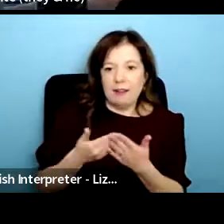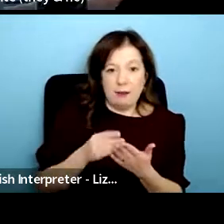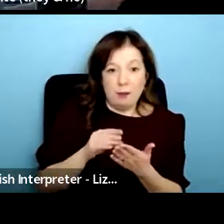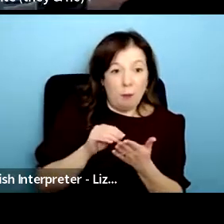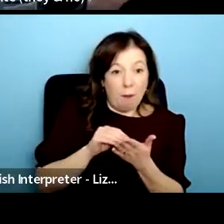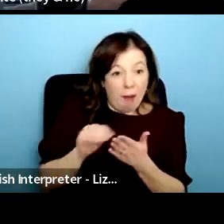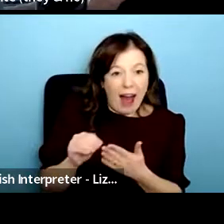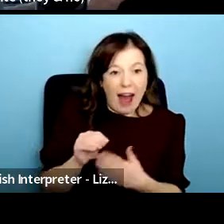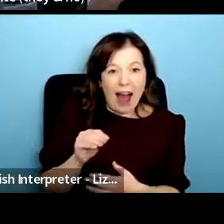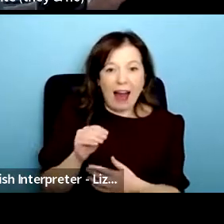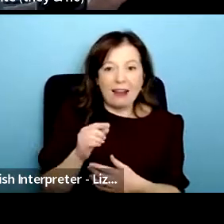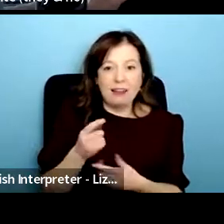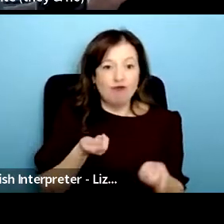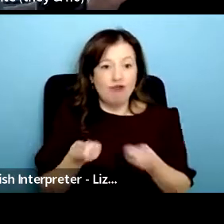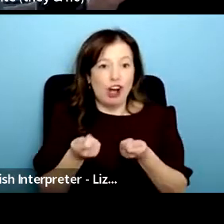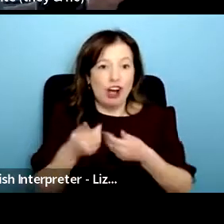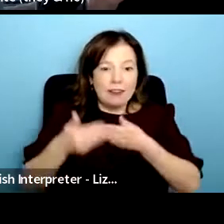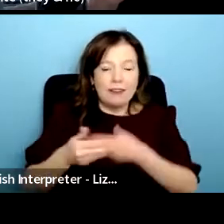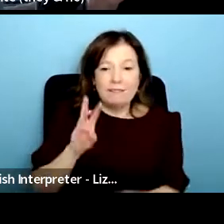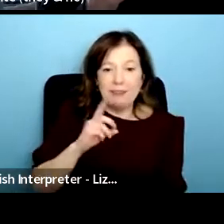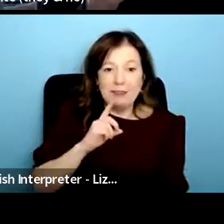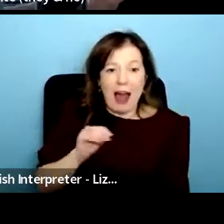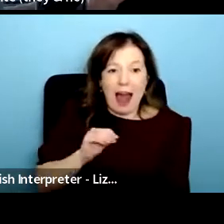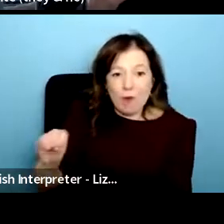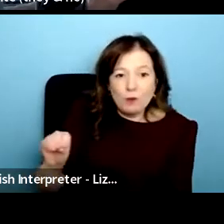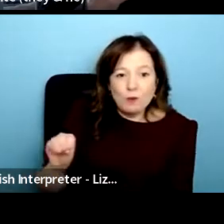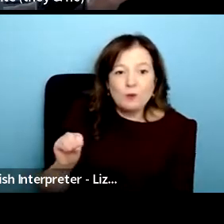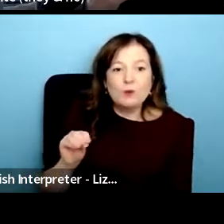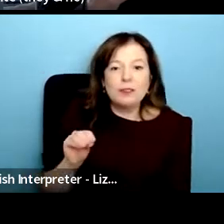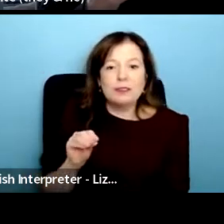it's like one a session but we knew there were people that were our friends they were within